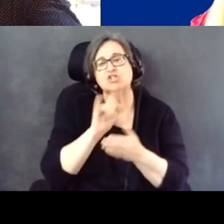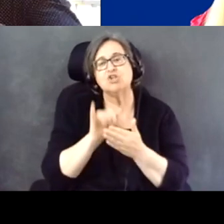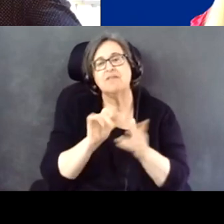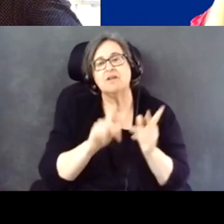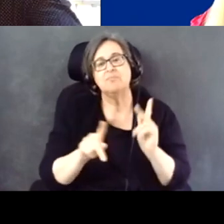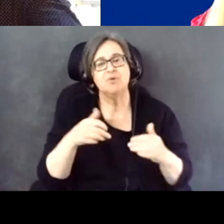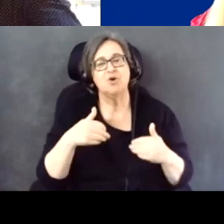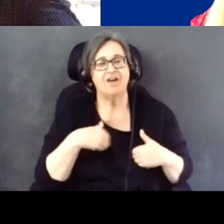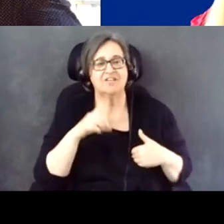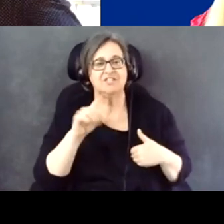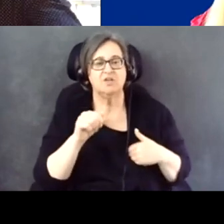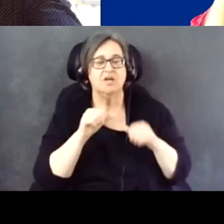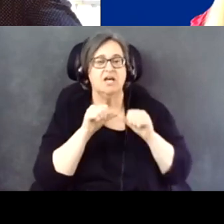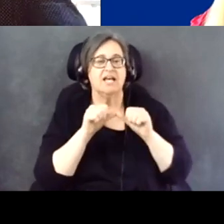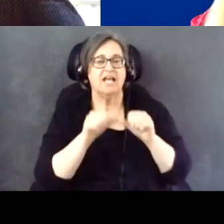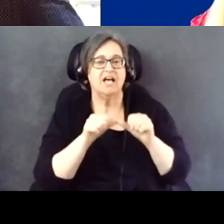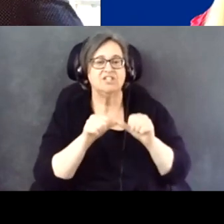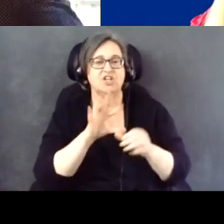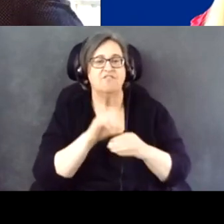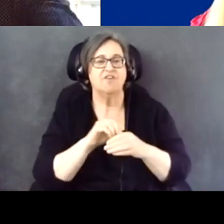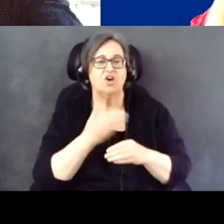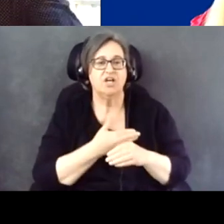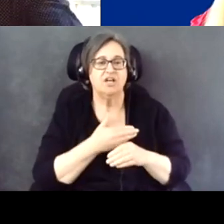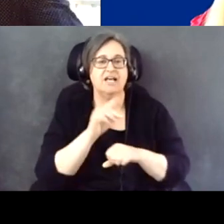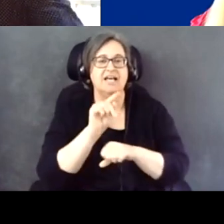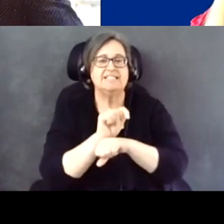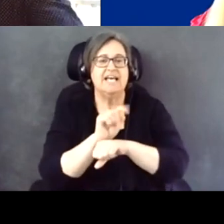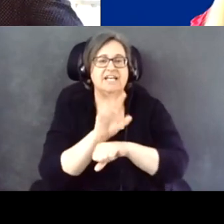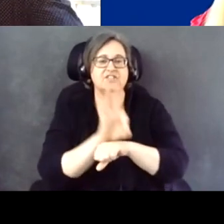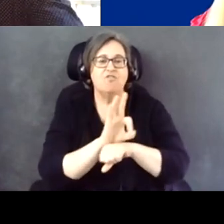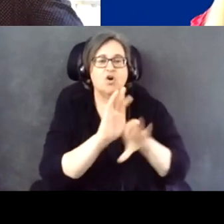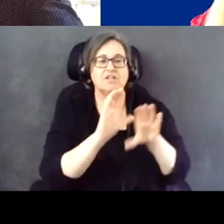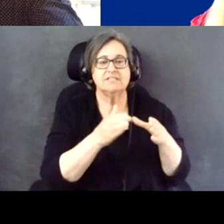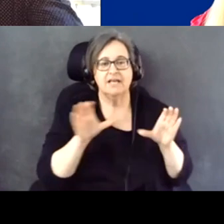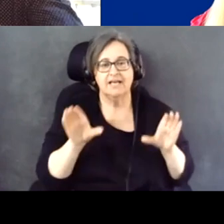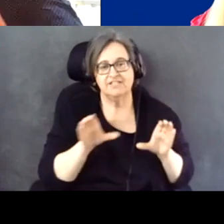disabilities are constantly involved with our task force activities, and activities